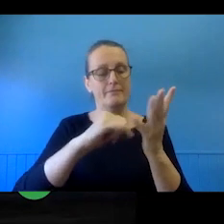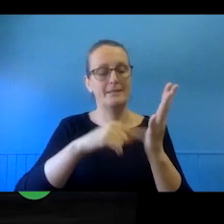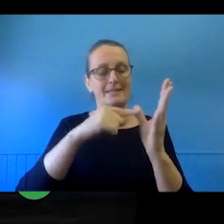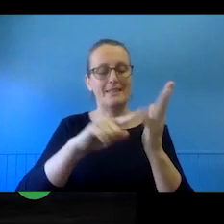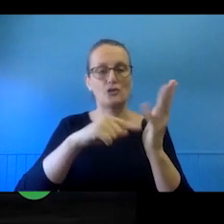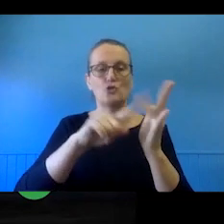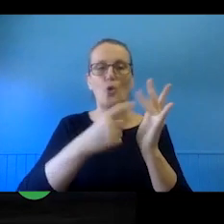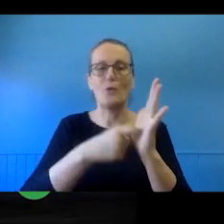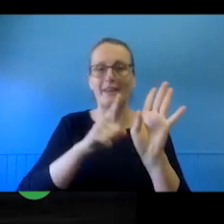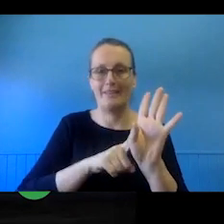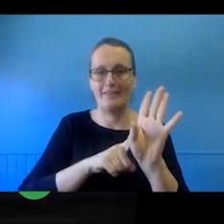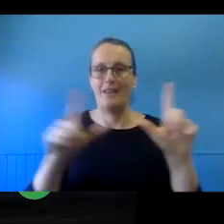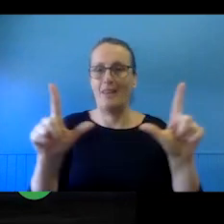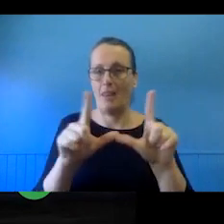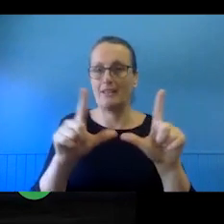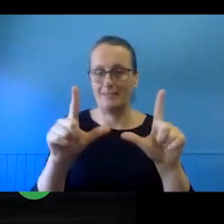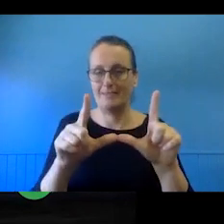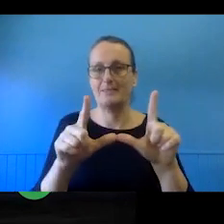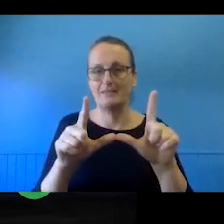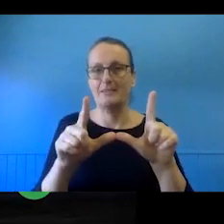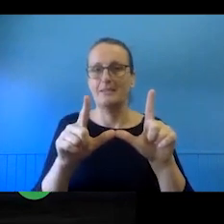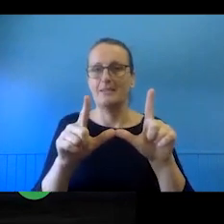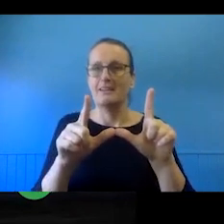There is a mechanism built into the copyright Act and the